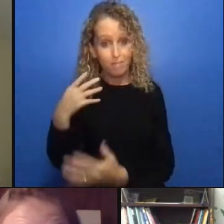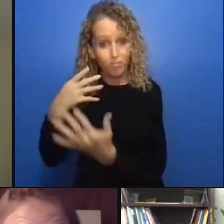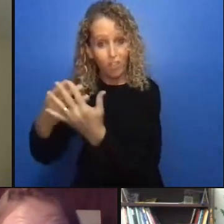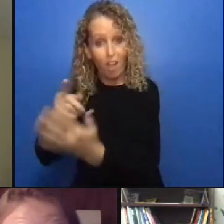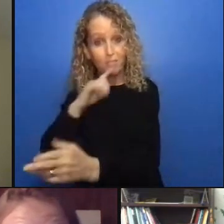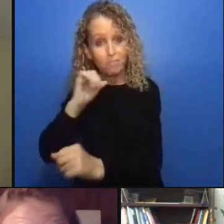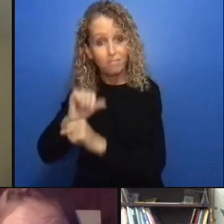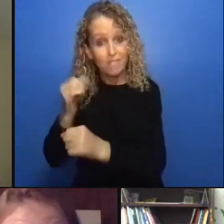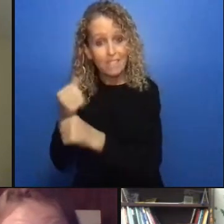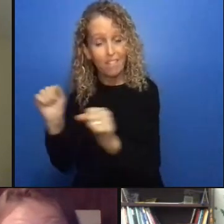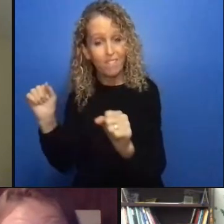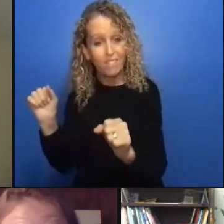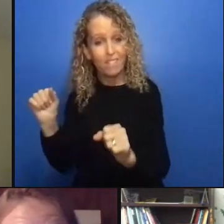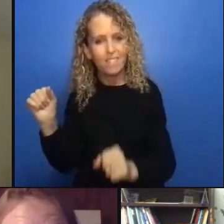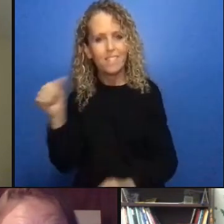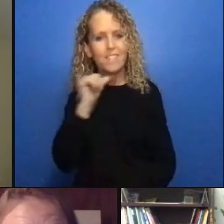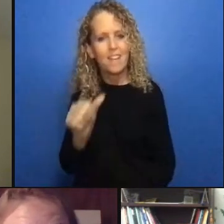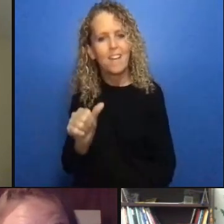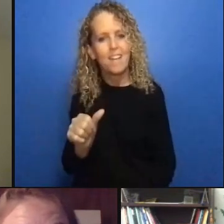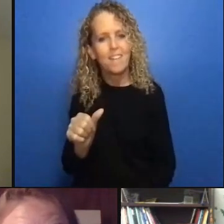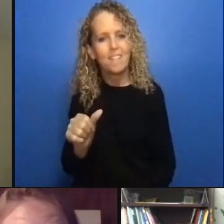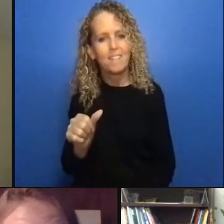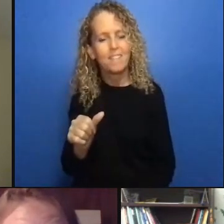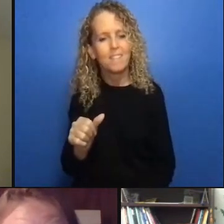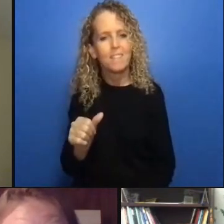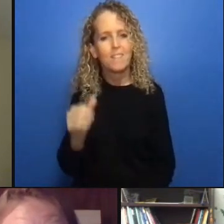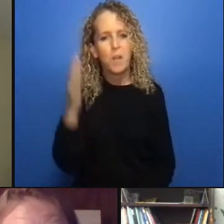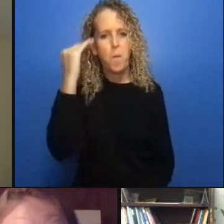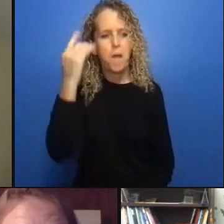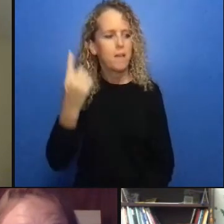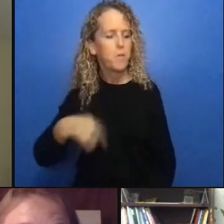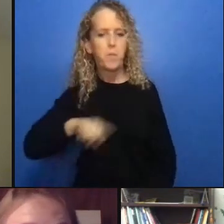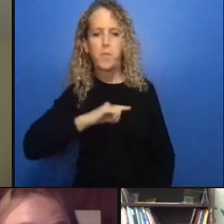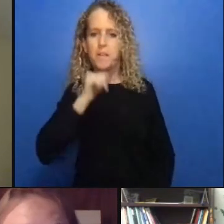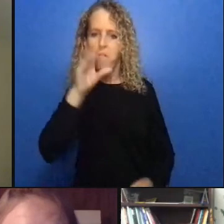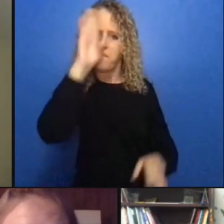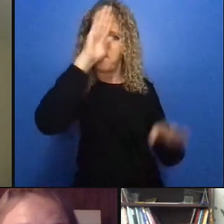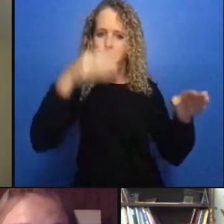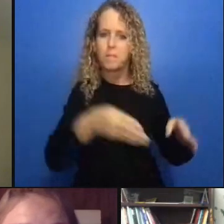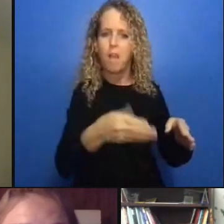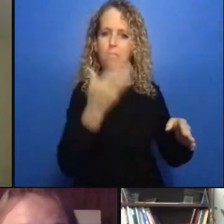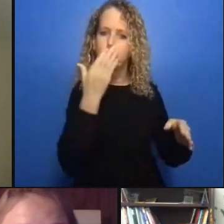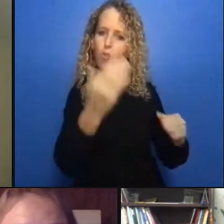comment from viewer janine verge about some of the barriers that deaf and hard of hearing people face